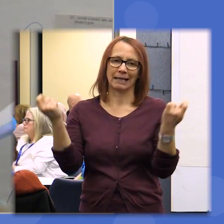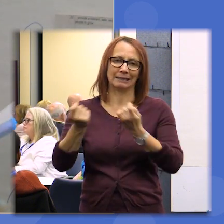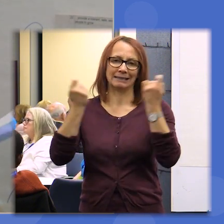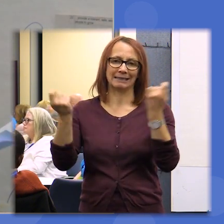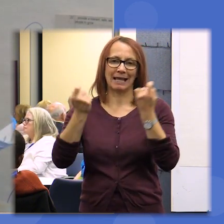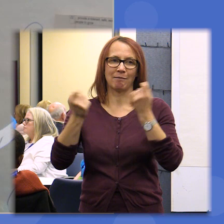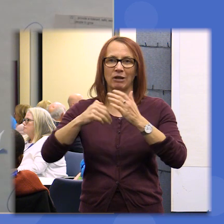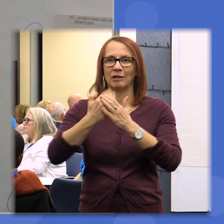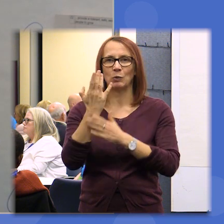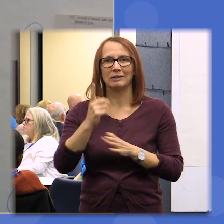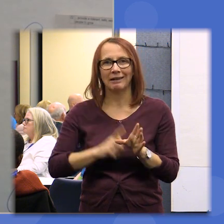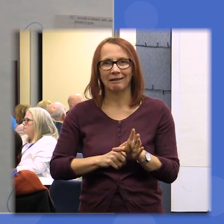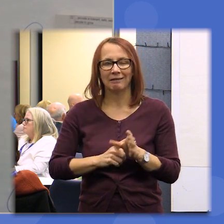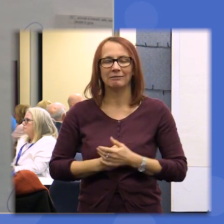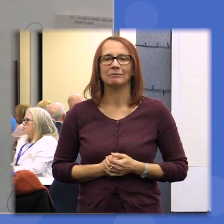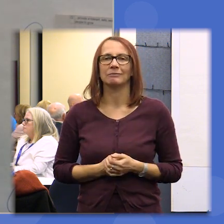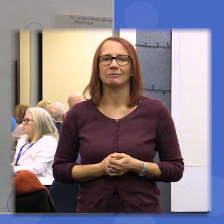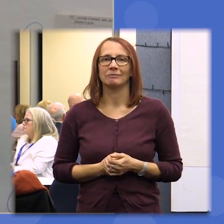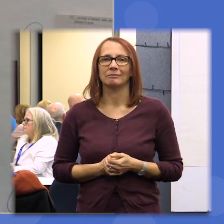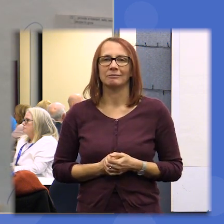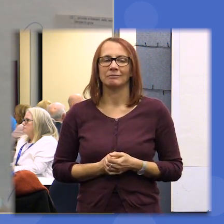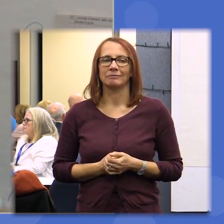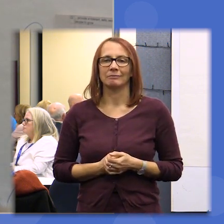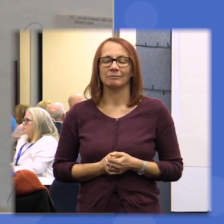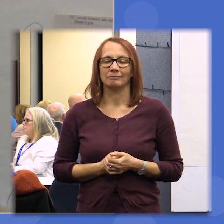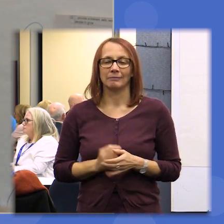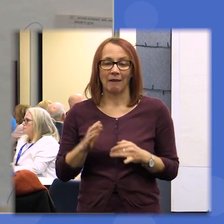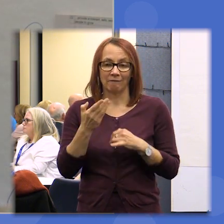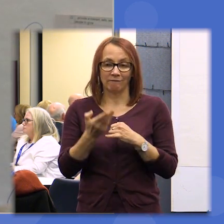year in whichever way you see fit and finally one administrative task I'll